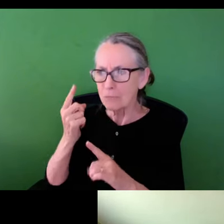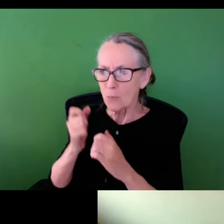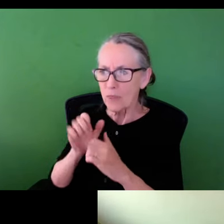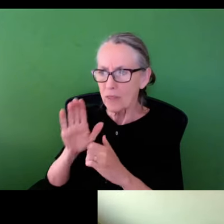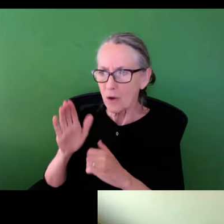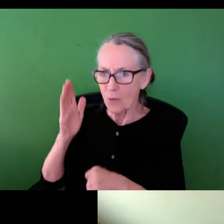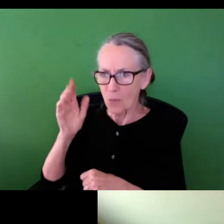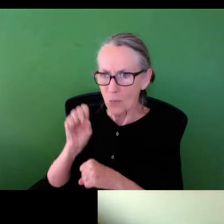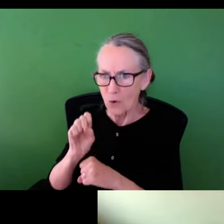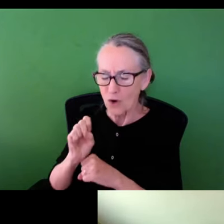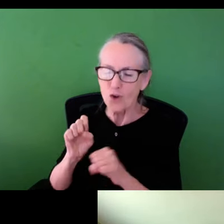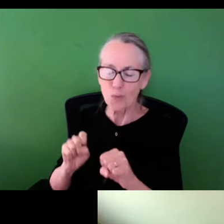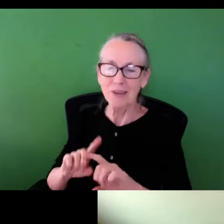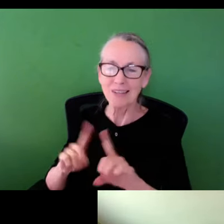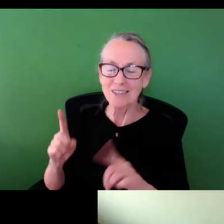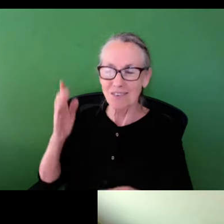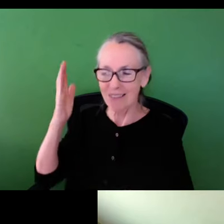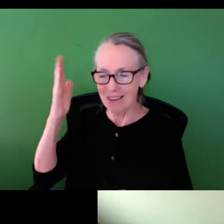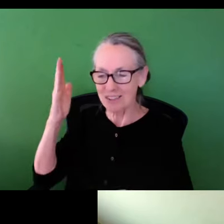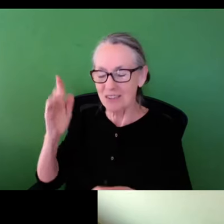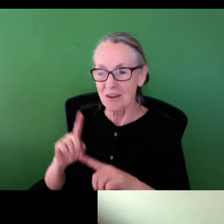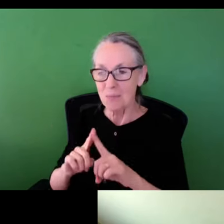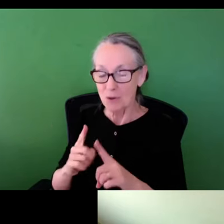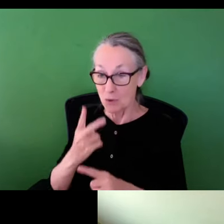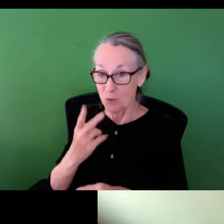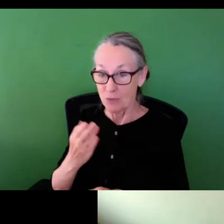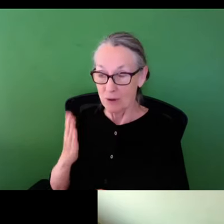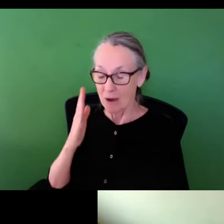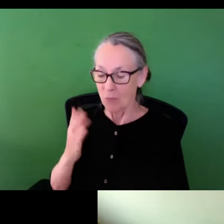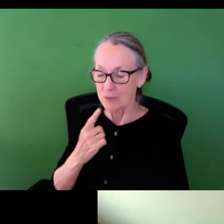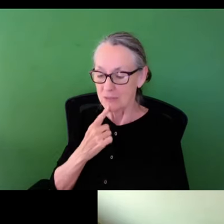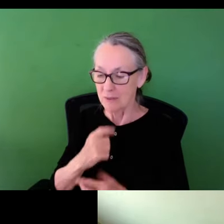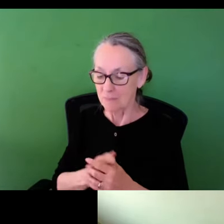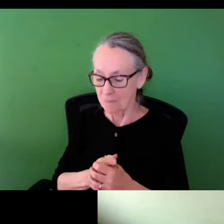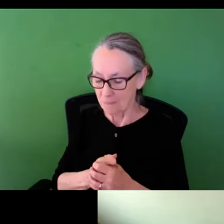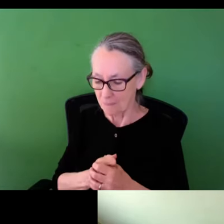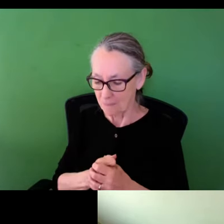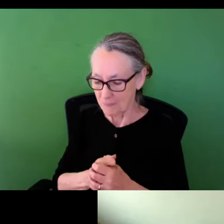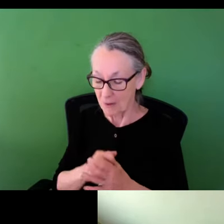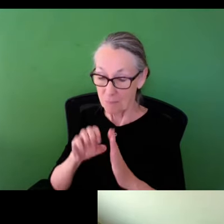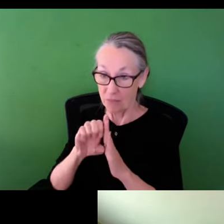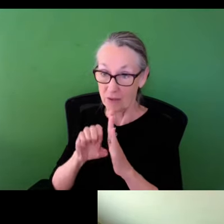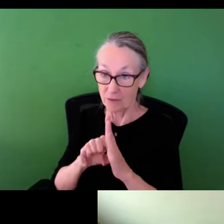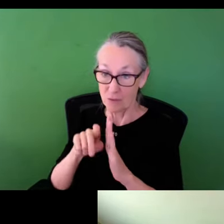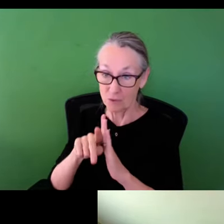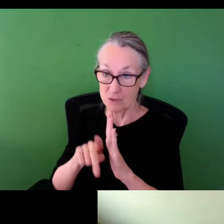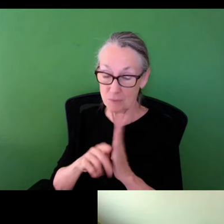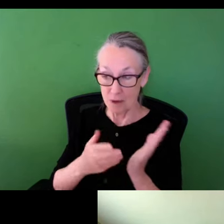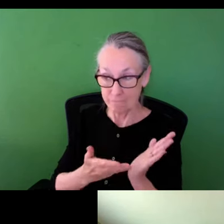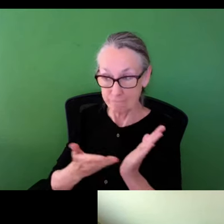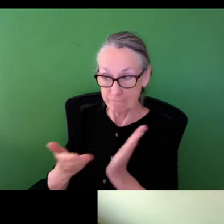work could be an entirely different lecture, but what I will say